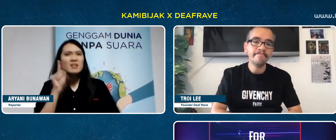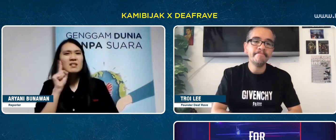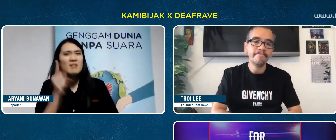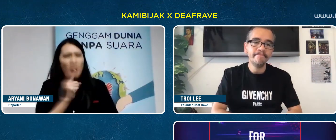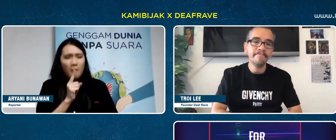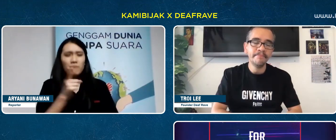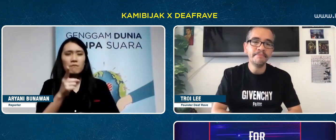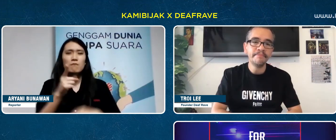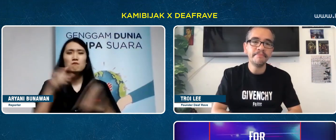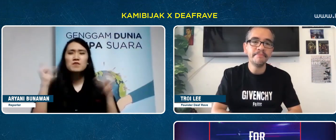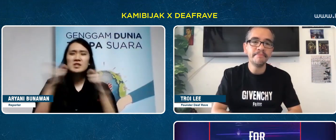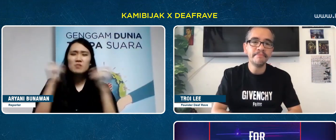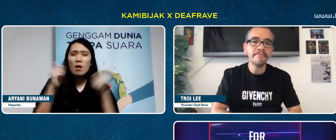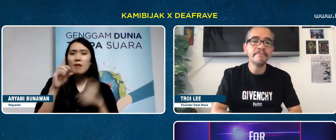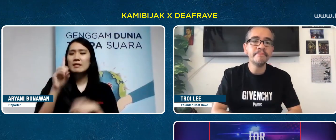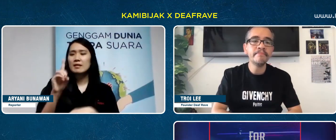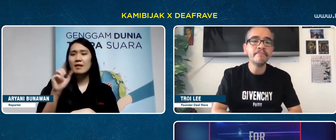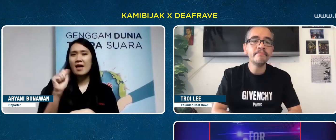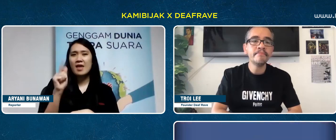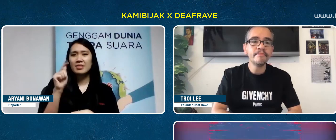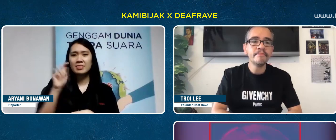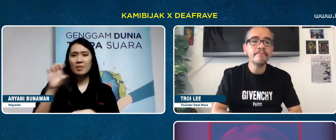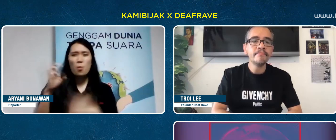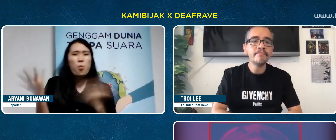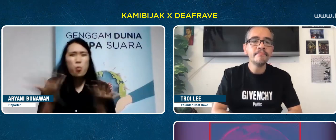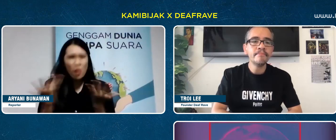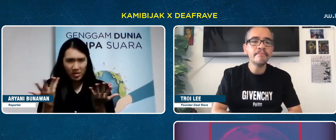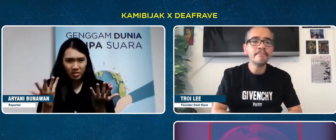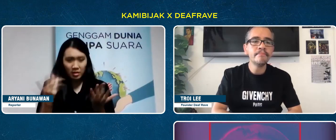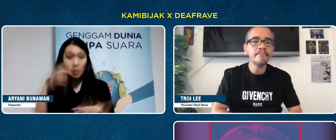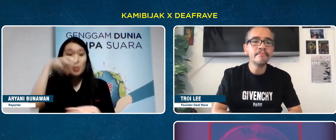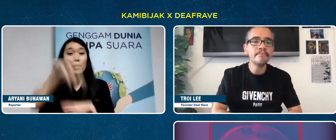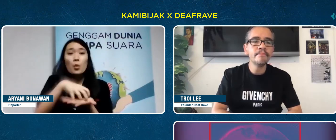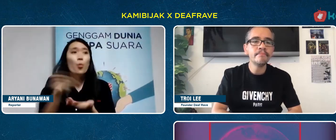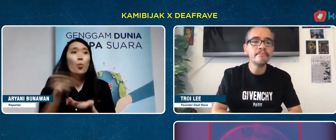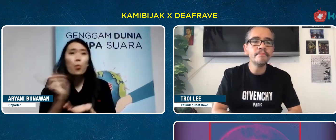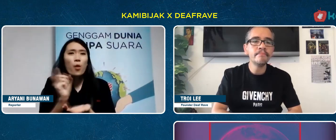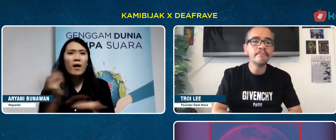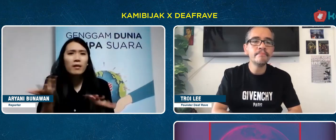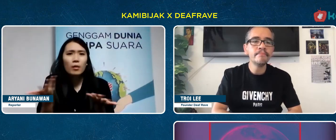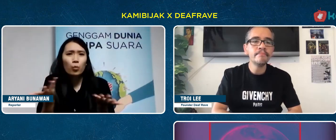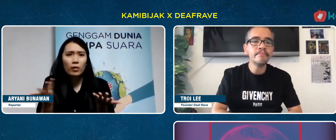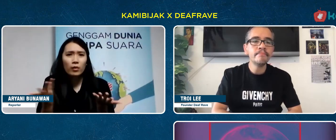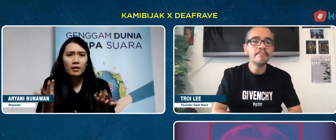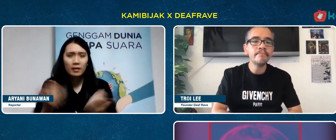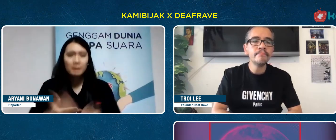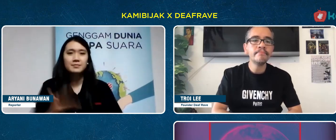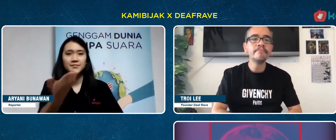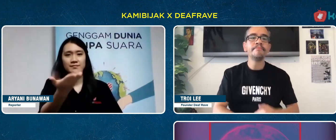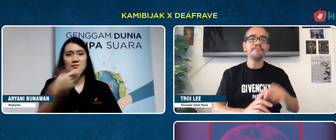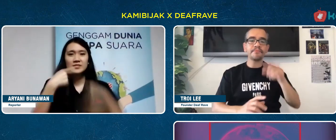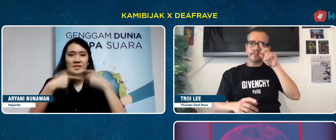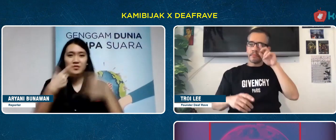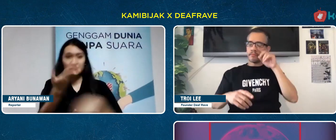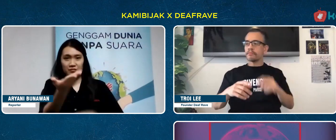When is the Deaf Festival held and where? Please explain.